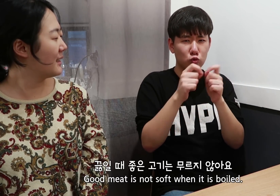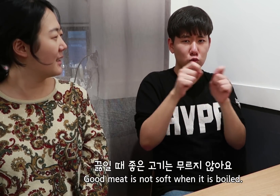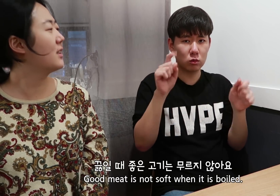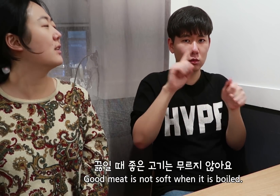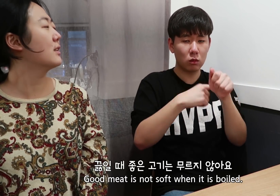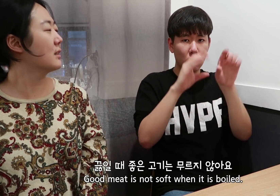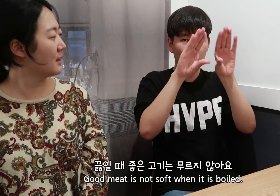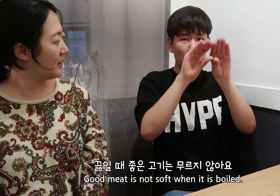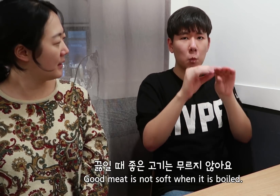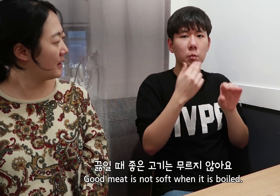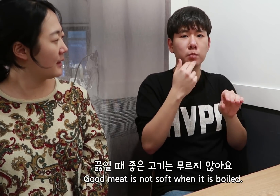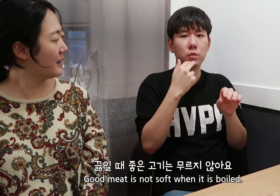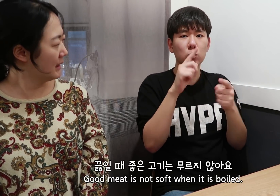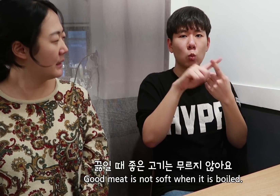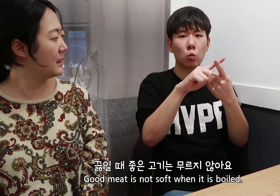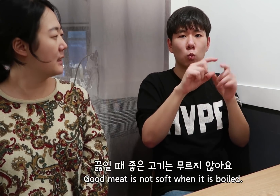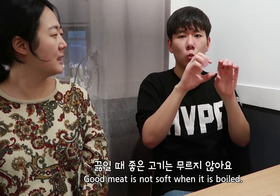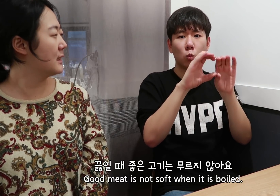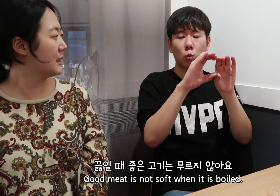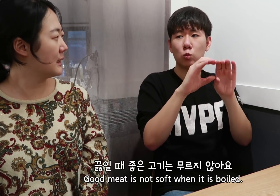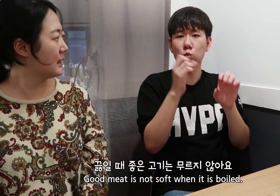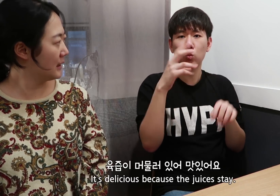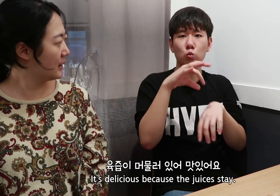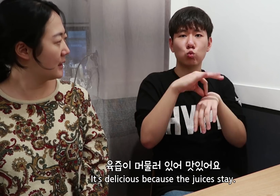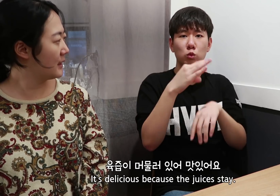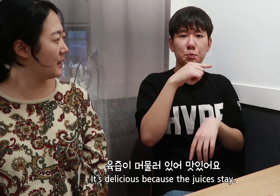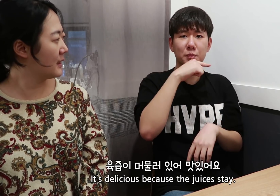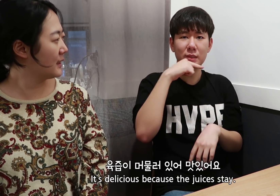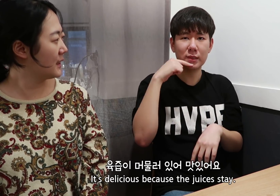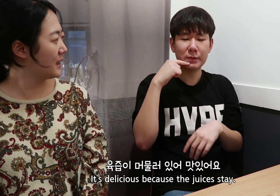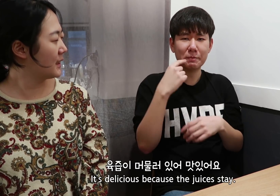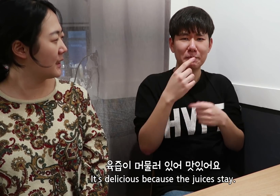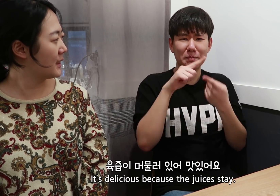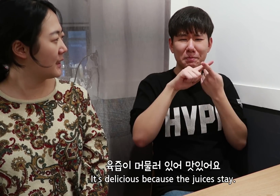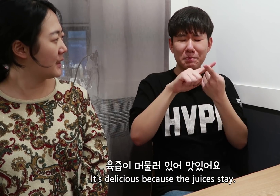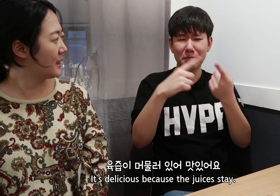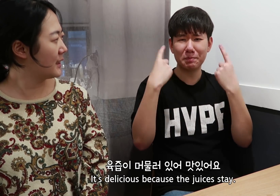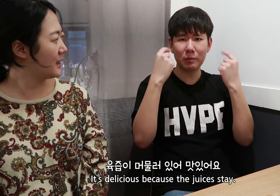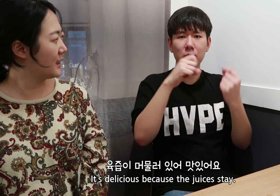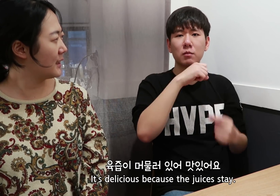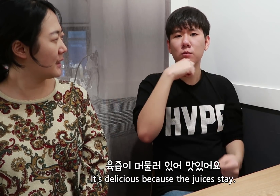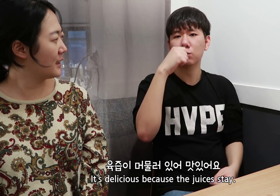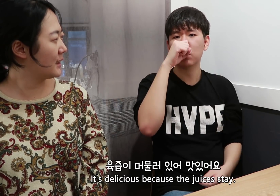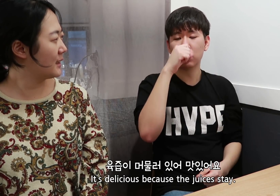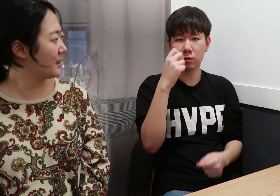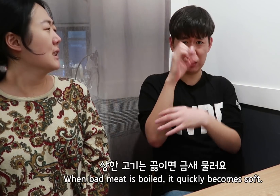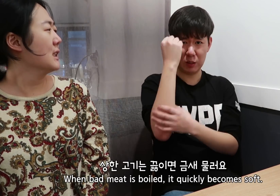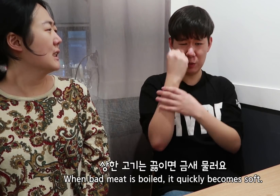Good meat is not soft when it is boiled. It’s delicious because the juices stay.